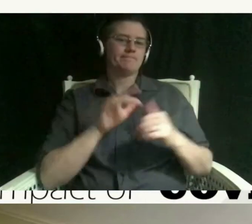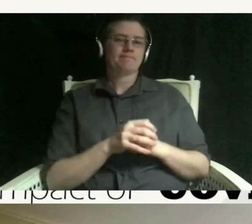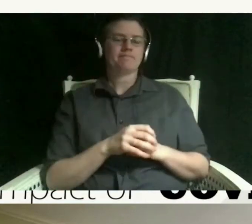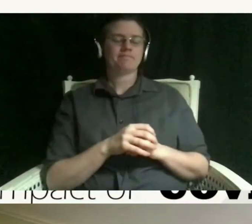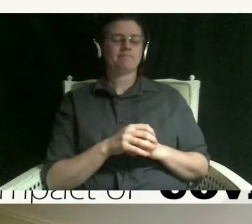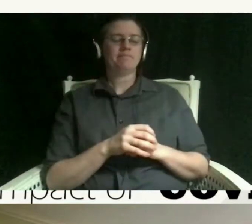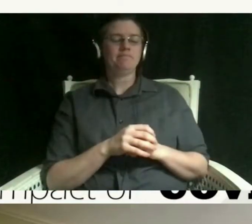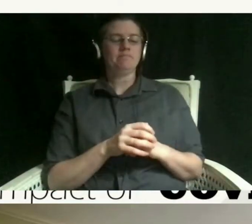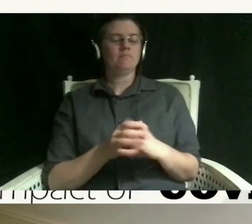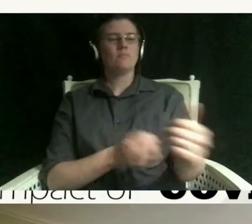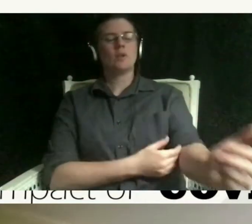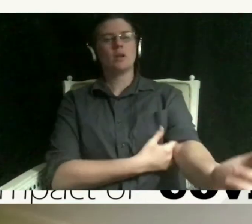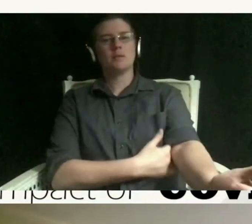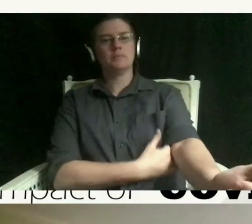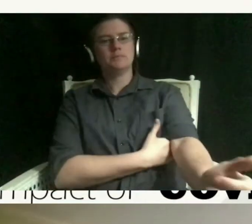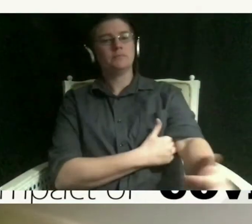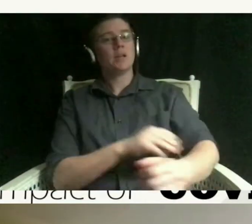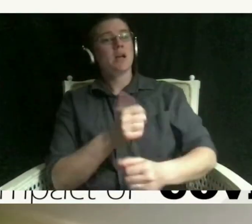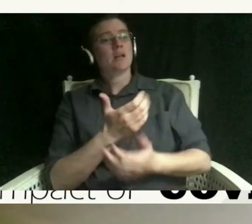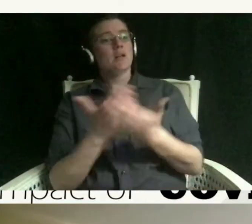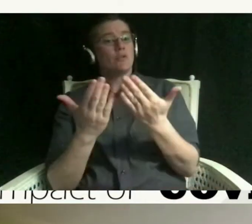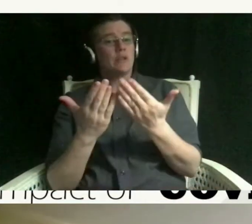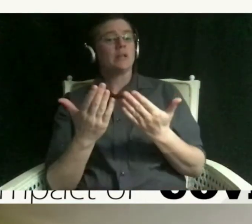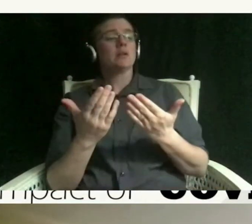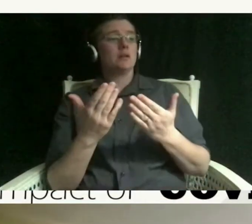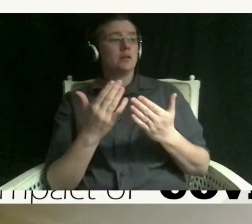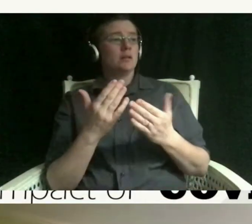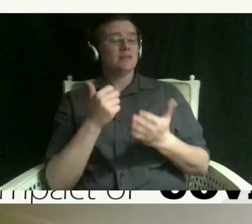helpful for a lot of young people is to write a letter to your loved one because you didn't